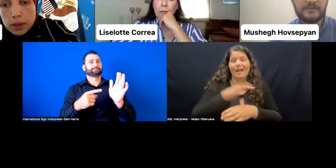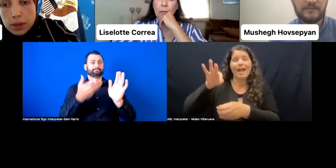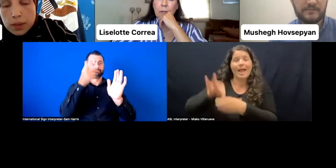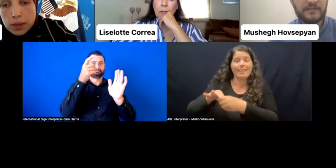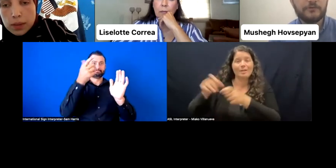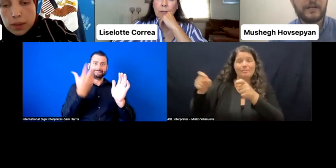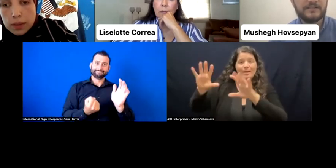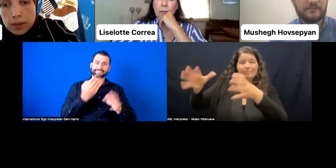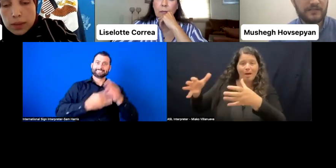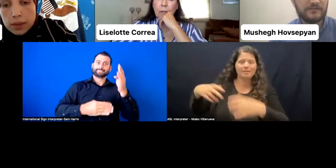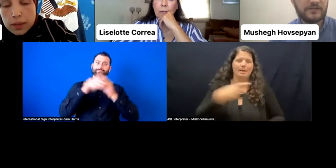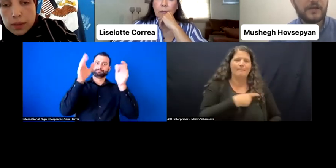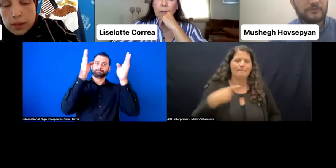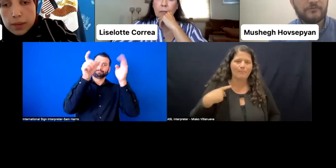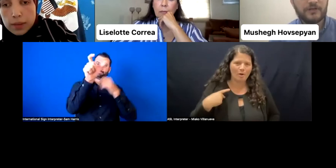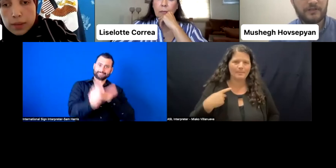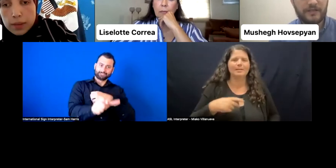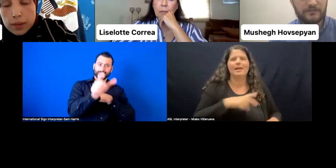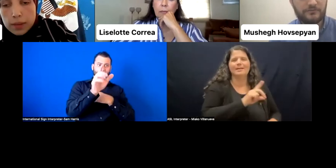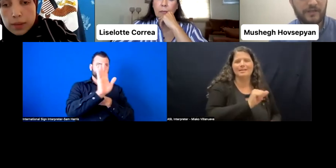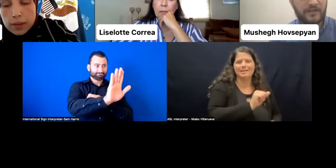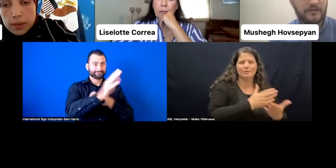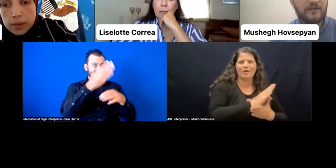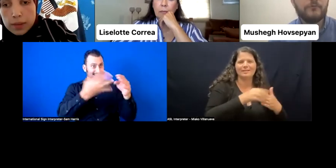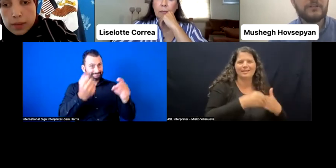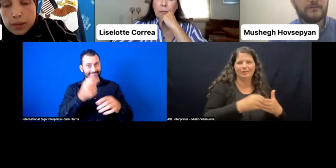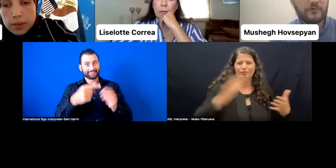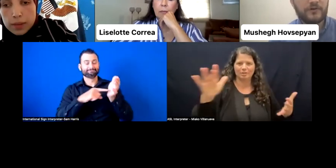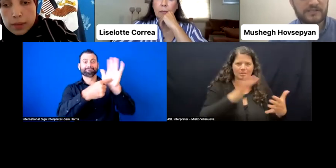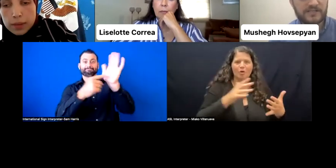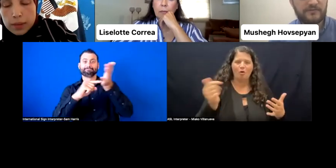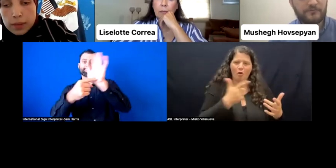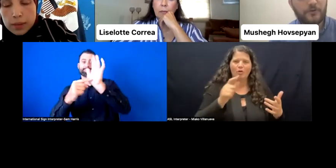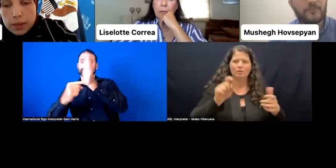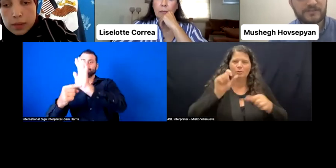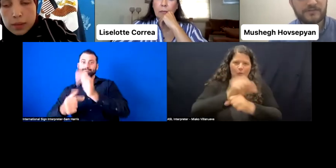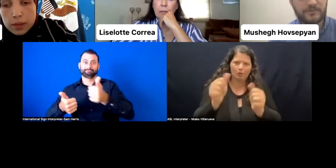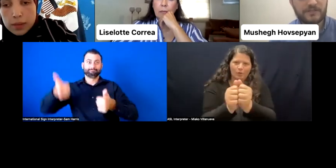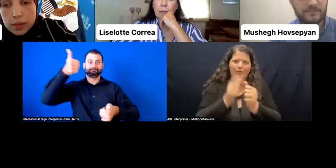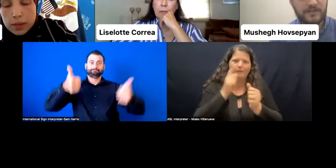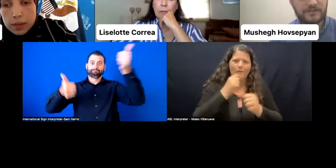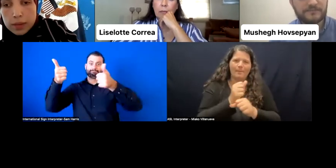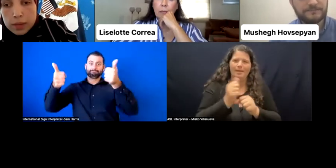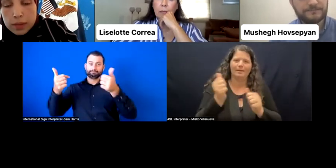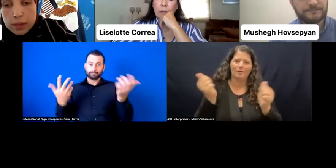and disability rights leaders to work together to make voting more accessible for all persons with disabilities.